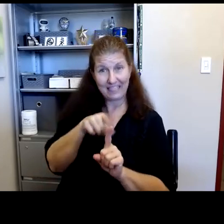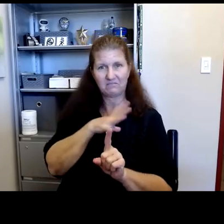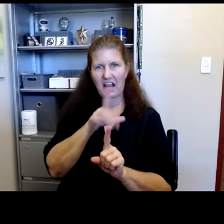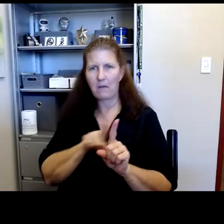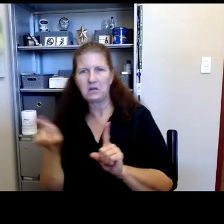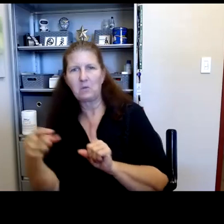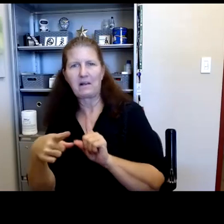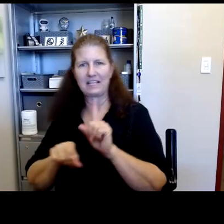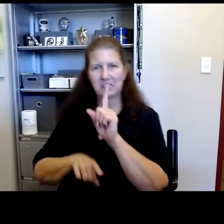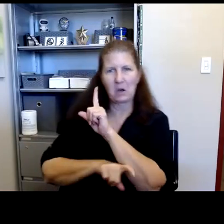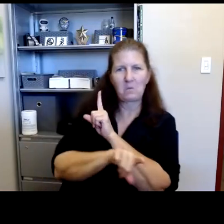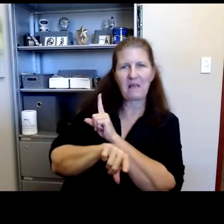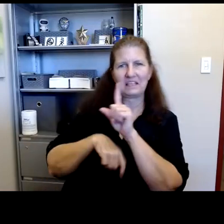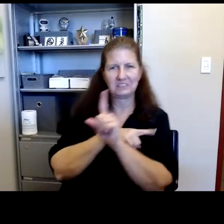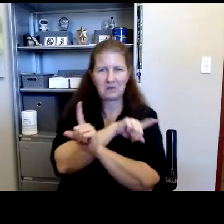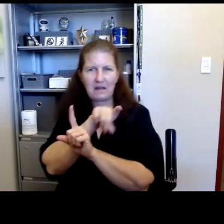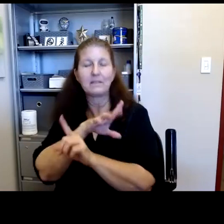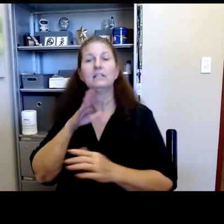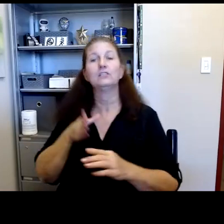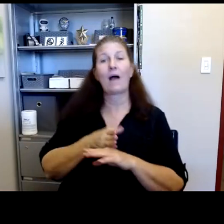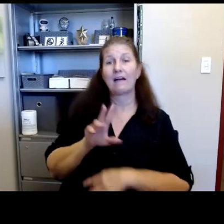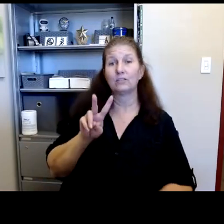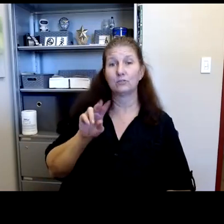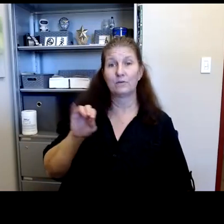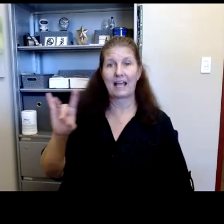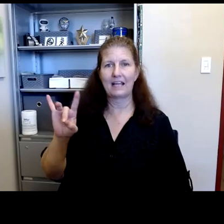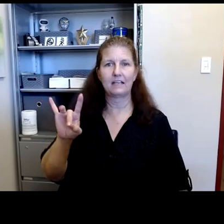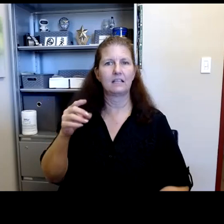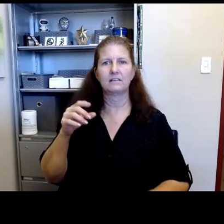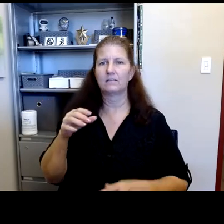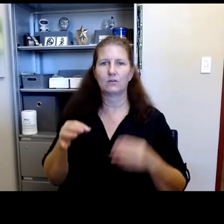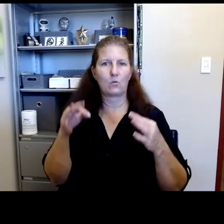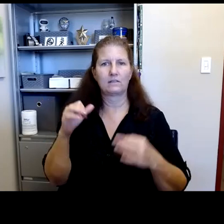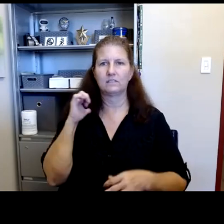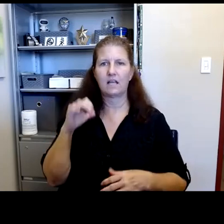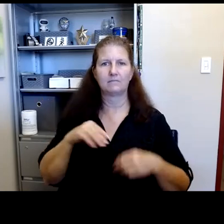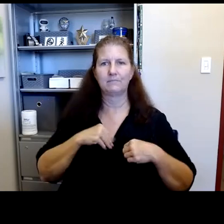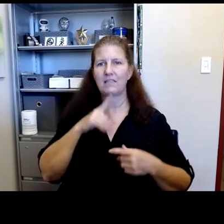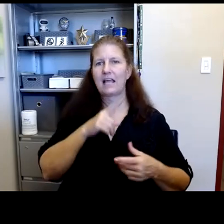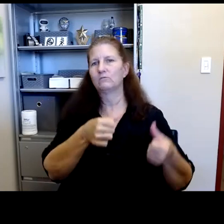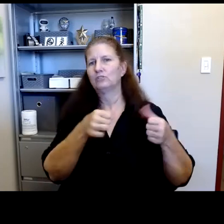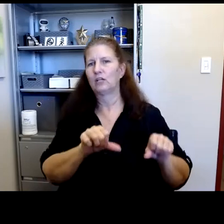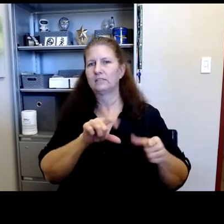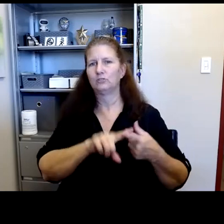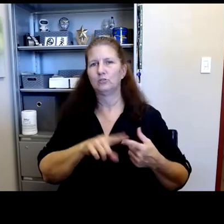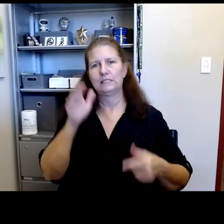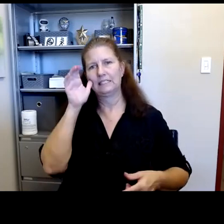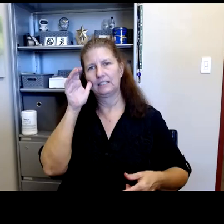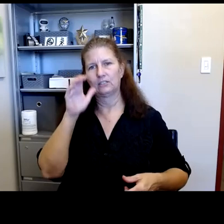Robyn Thomas: So after Heller in two thousand and eight, they're really the court did not take up cases. They rejected Sir Sarahari in